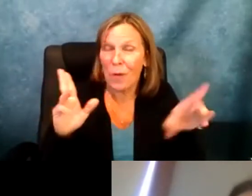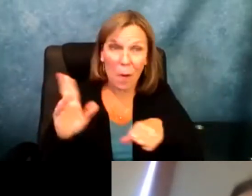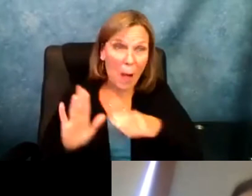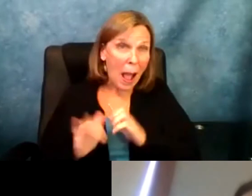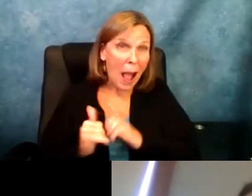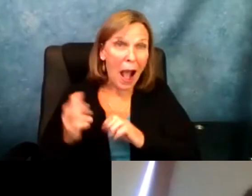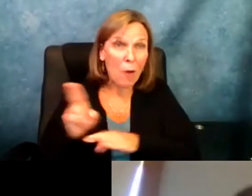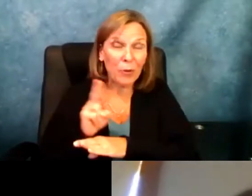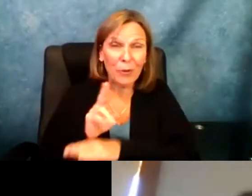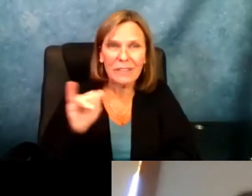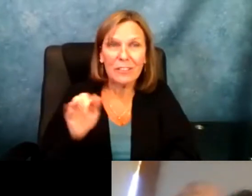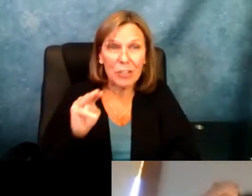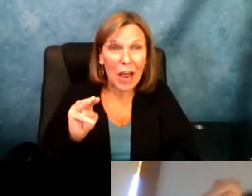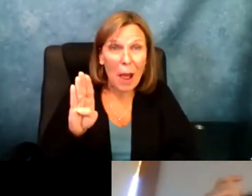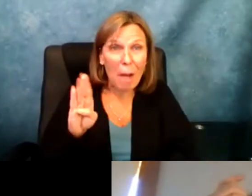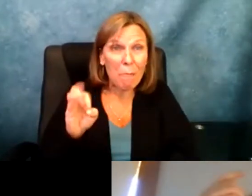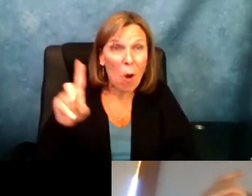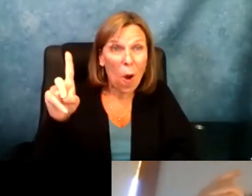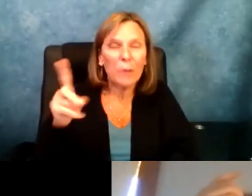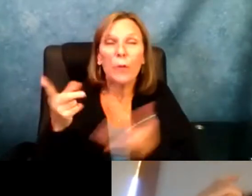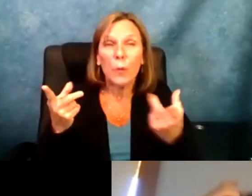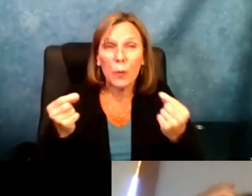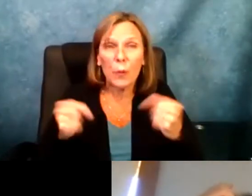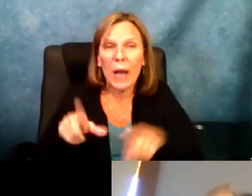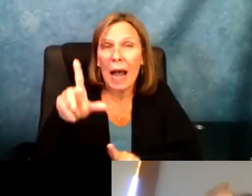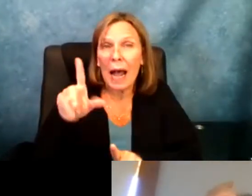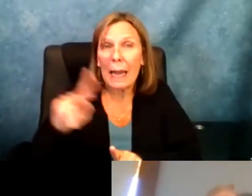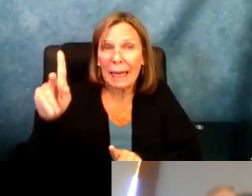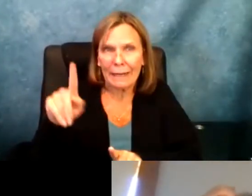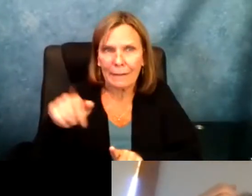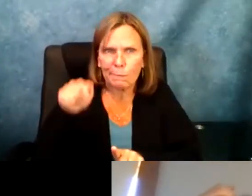here